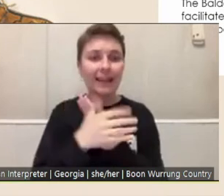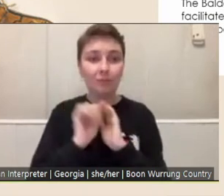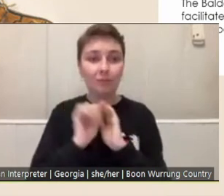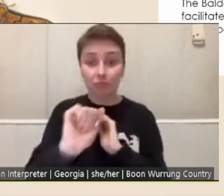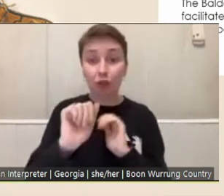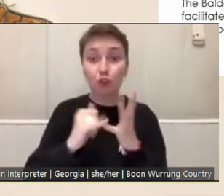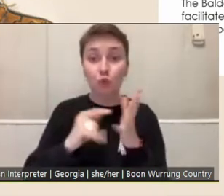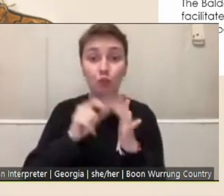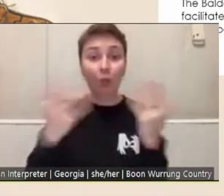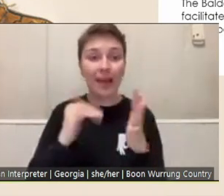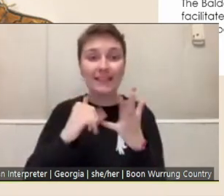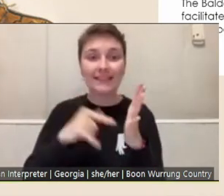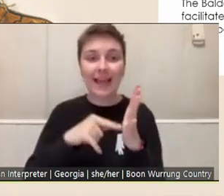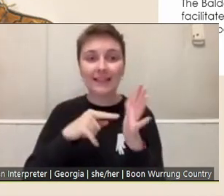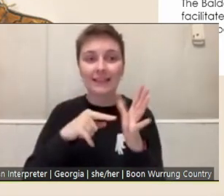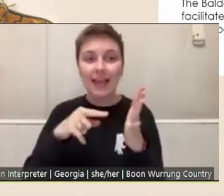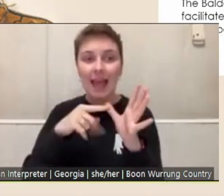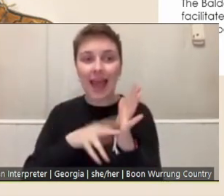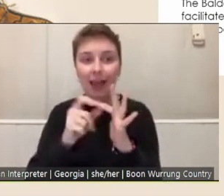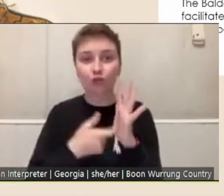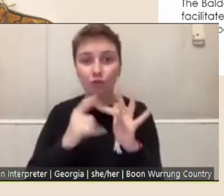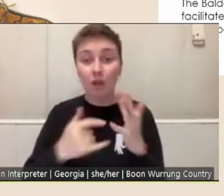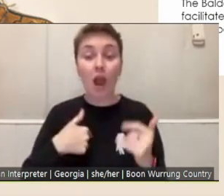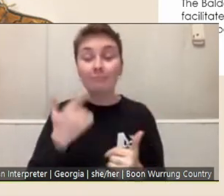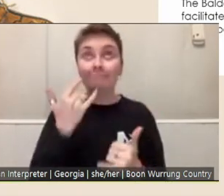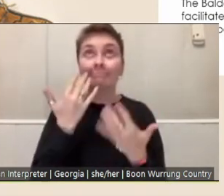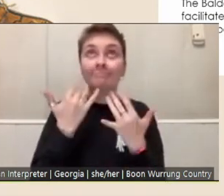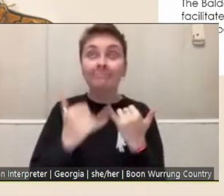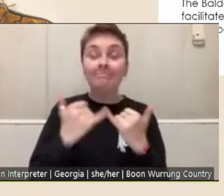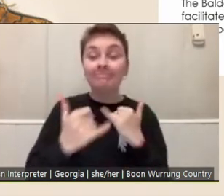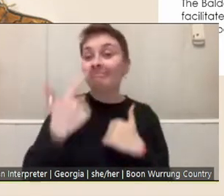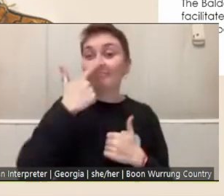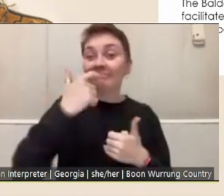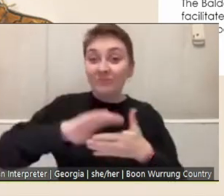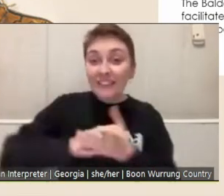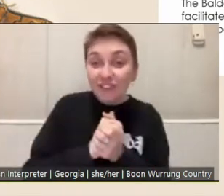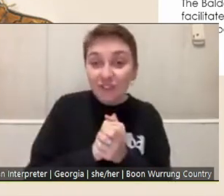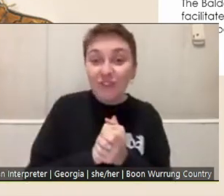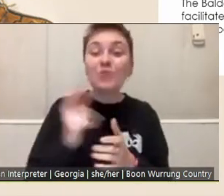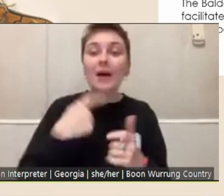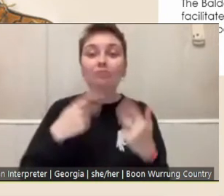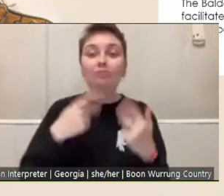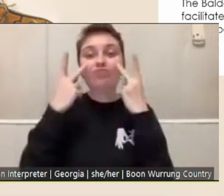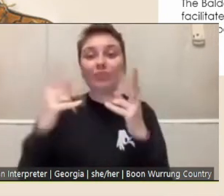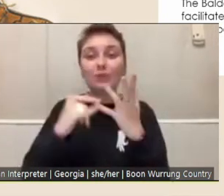I had the great pleasure of visiting the studio in St Andrews recently, and it really